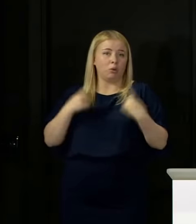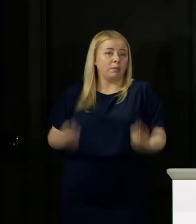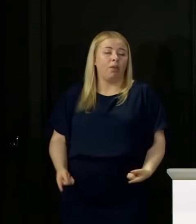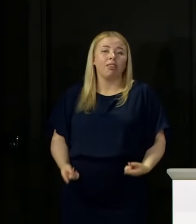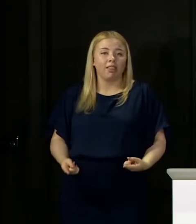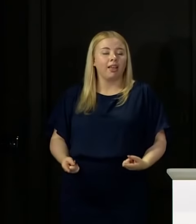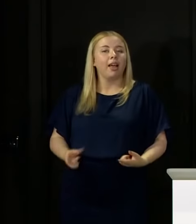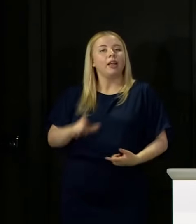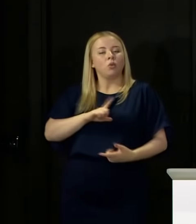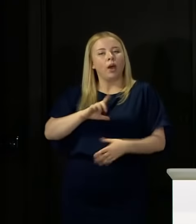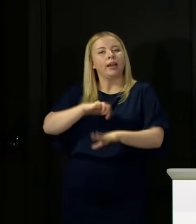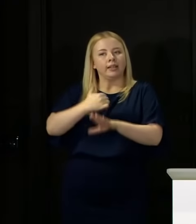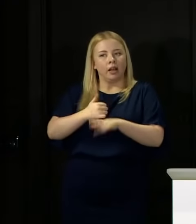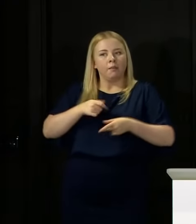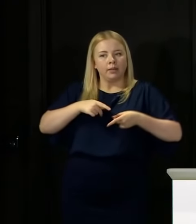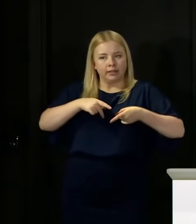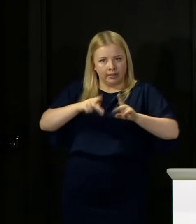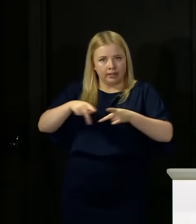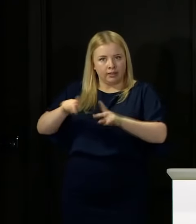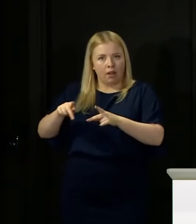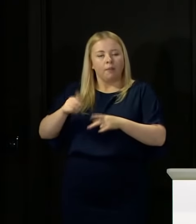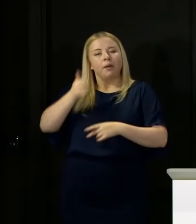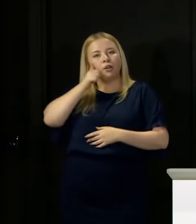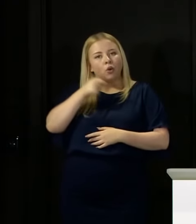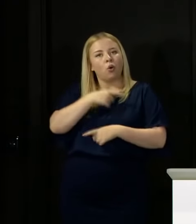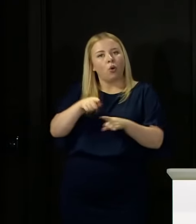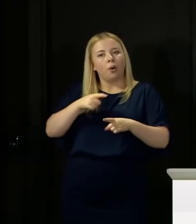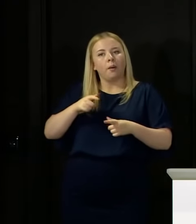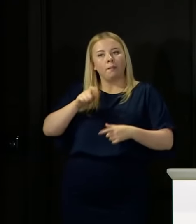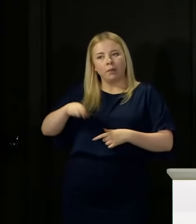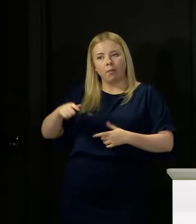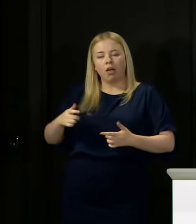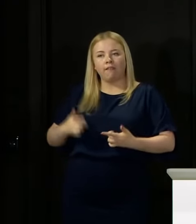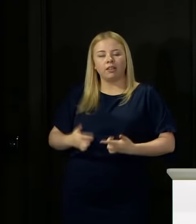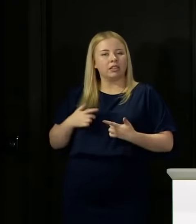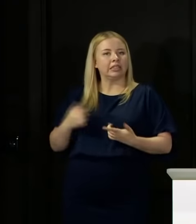know will cause concerns for people who are disappointed, but a system that allows us